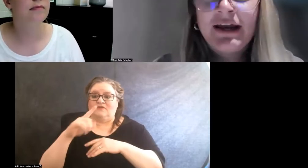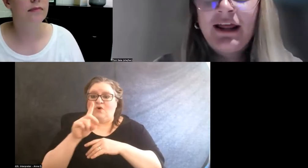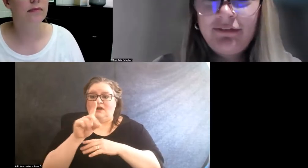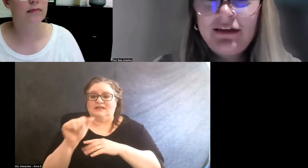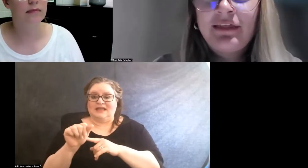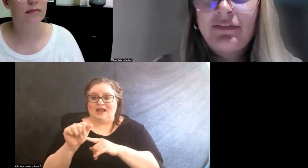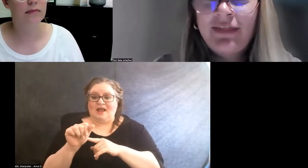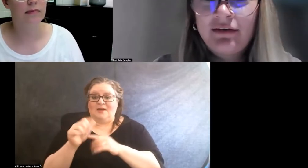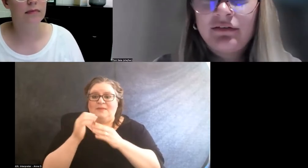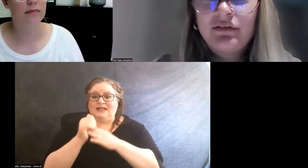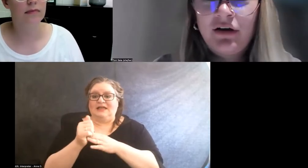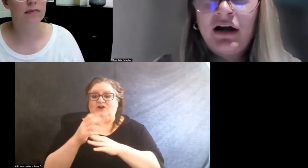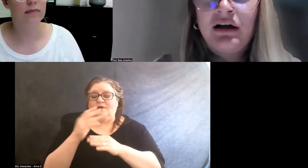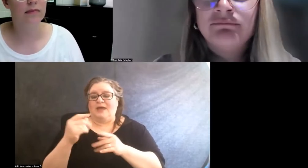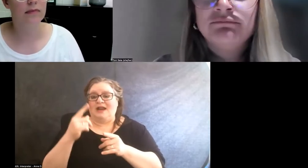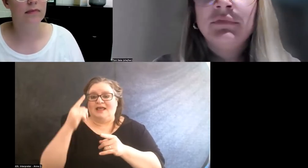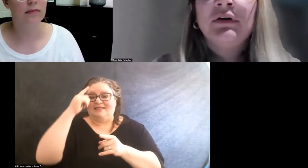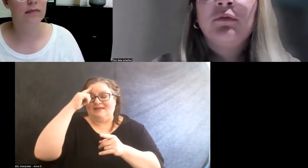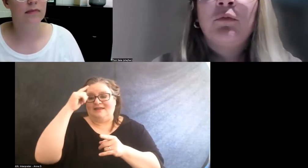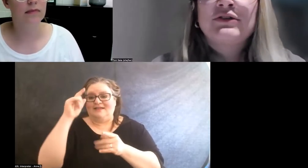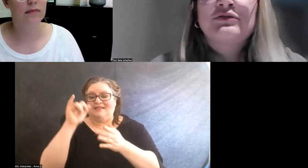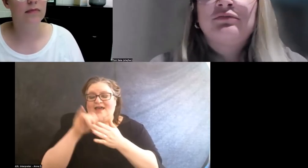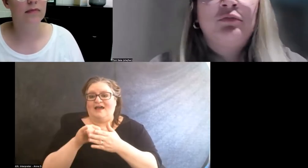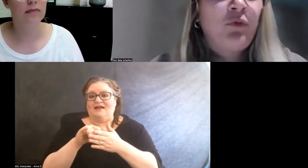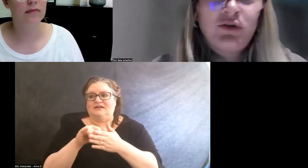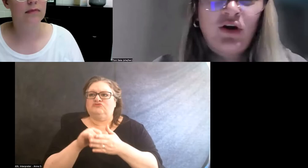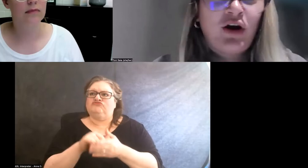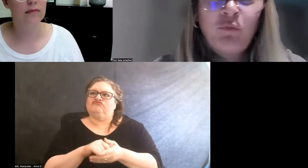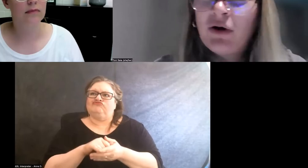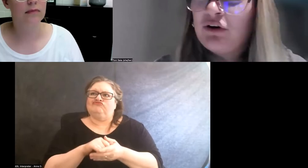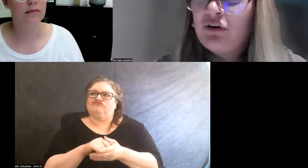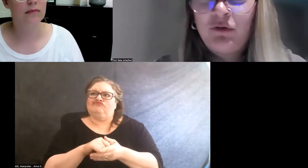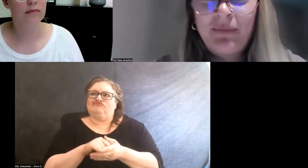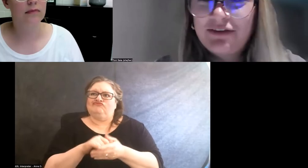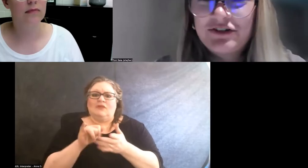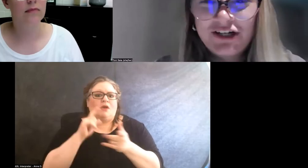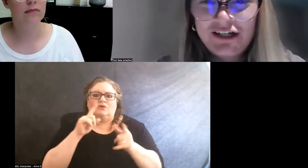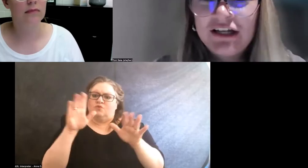And I think that that was wonderful messaging